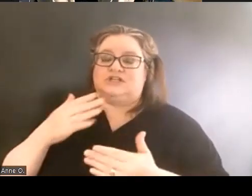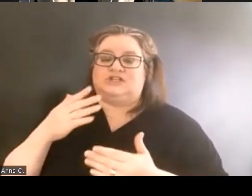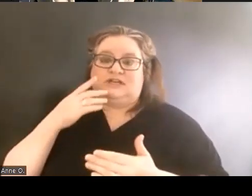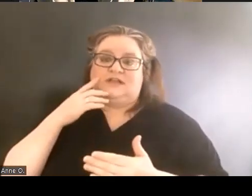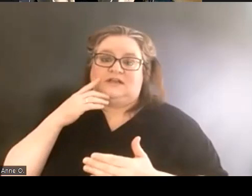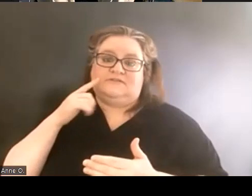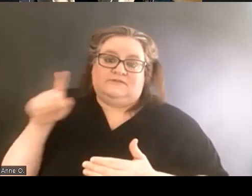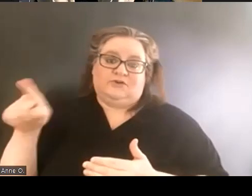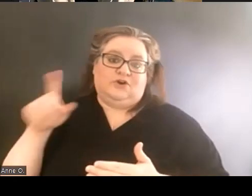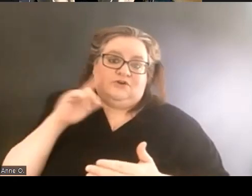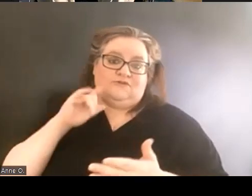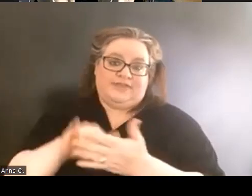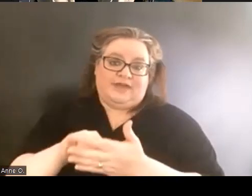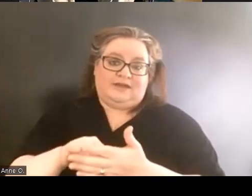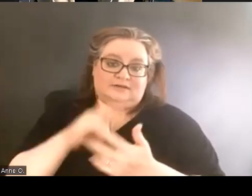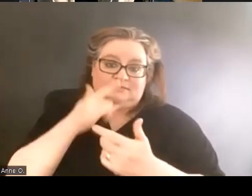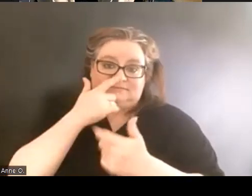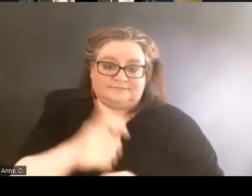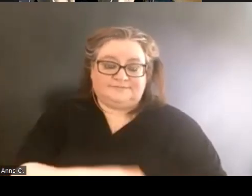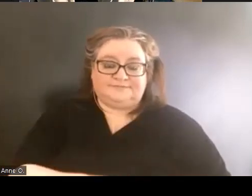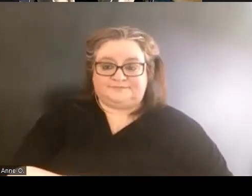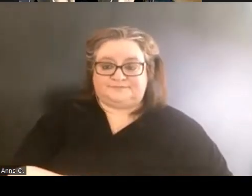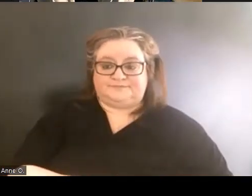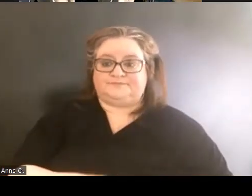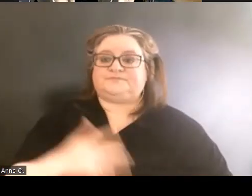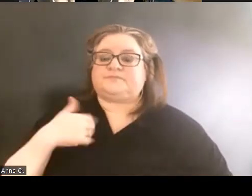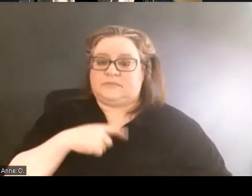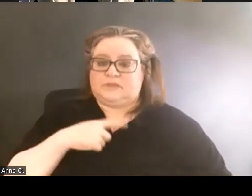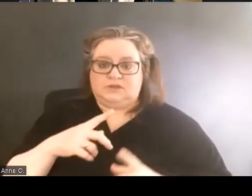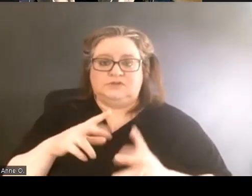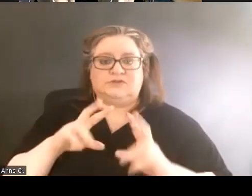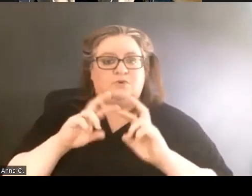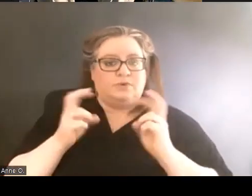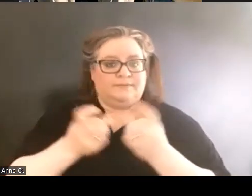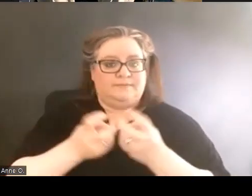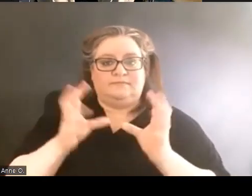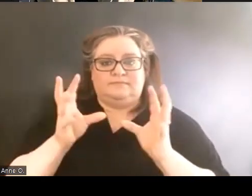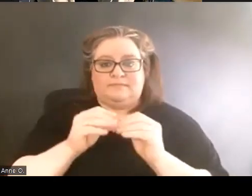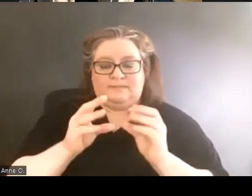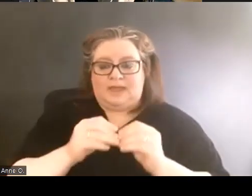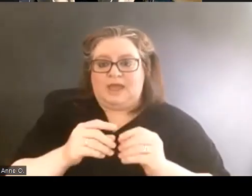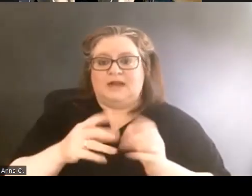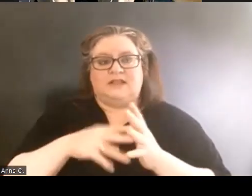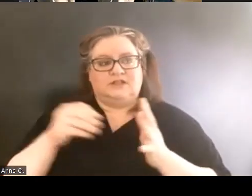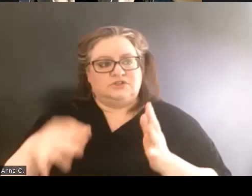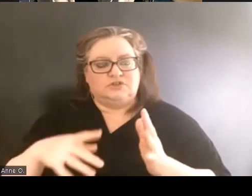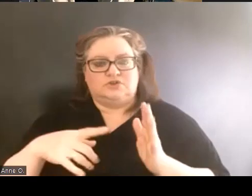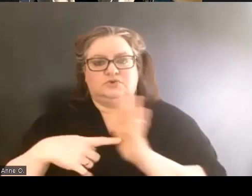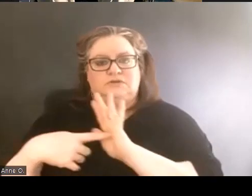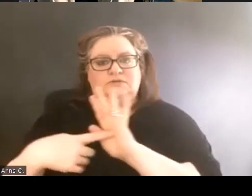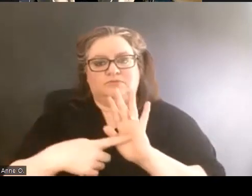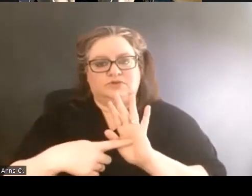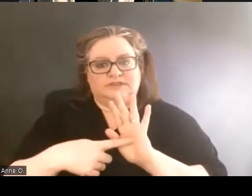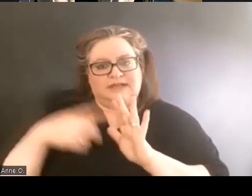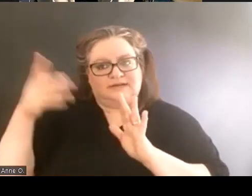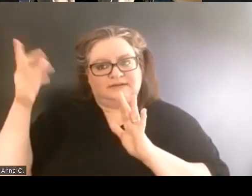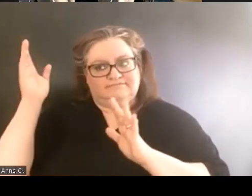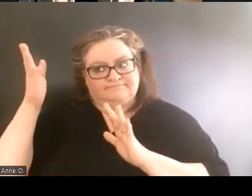So we met with her, the students presented their concerns and their request,